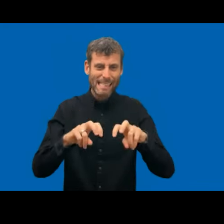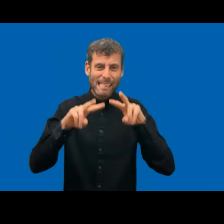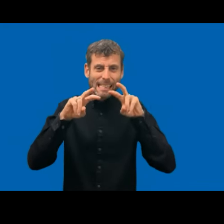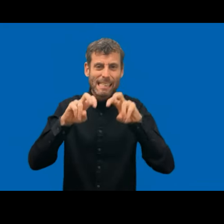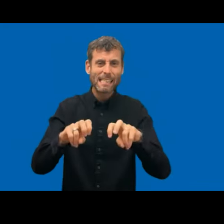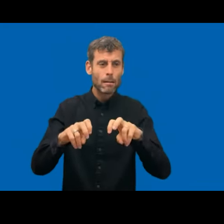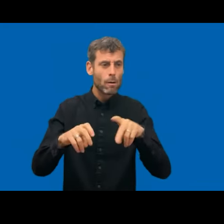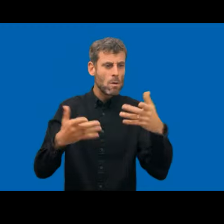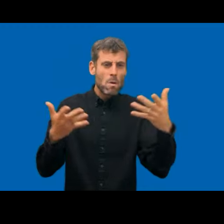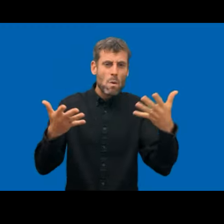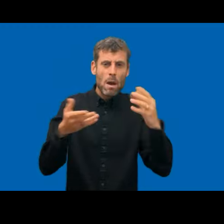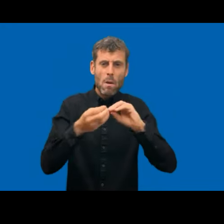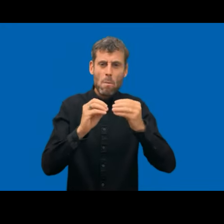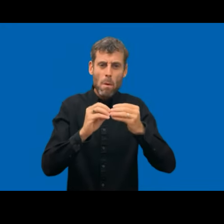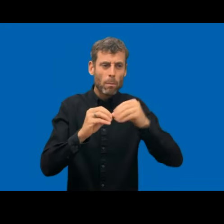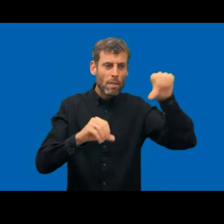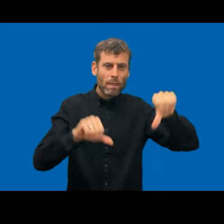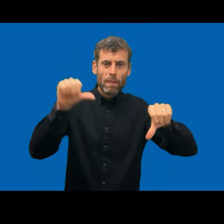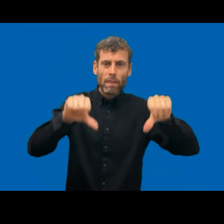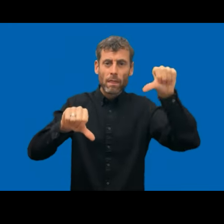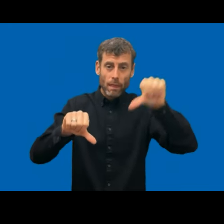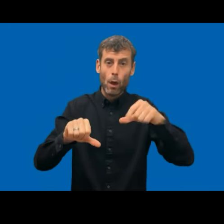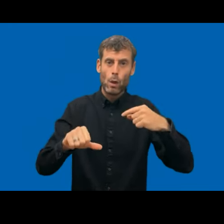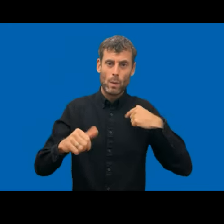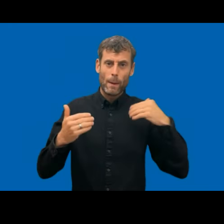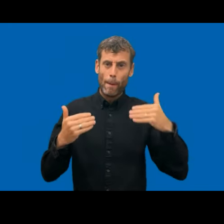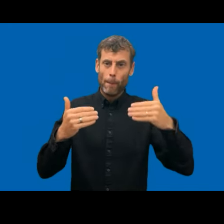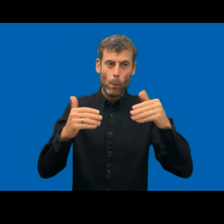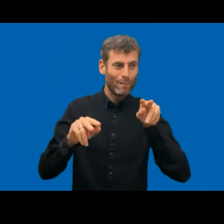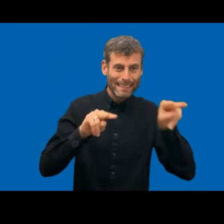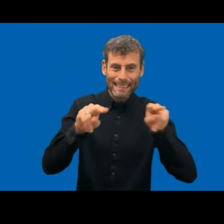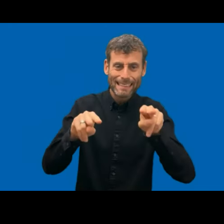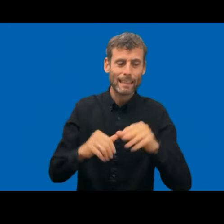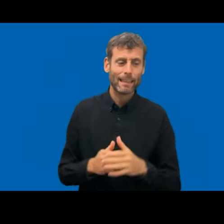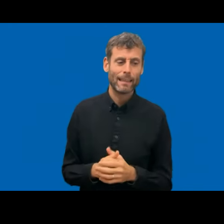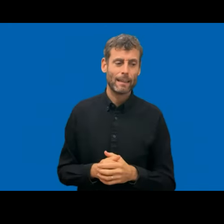And last point I want to mention, I hope I'm not too quick, but I only got five minutes.